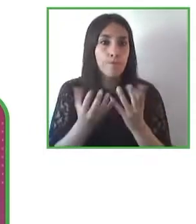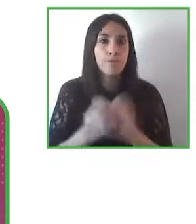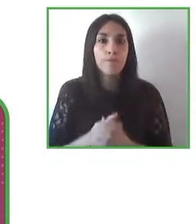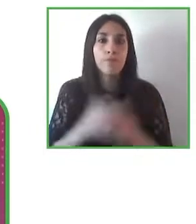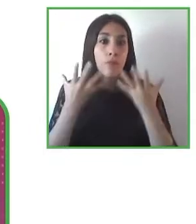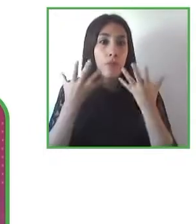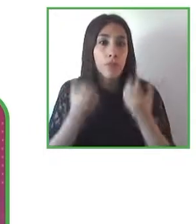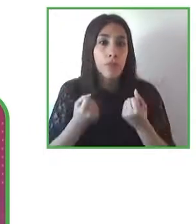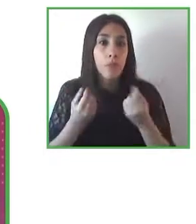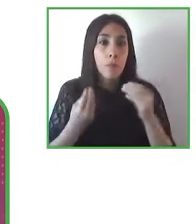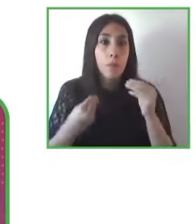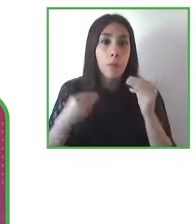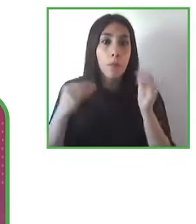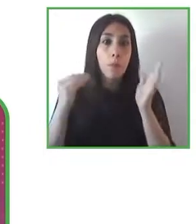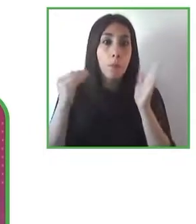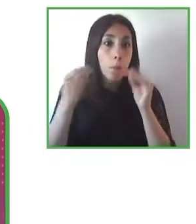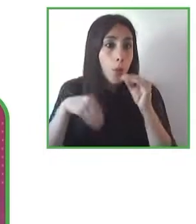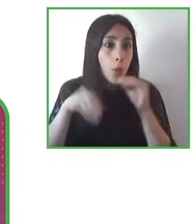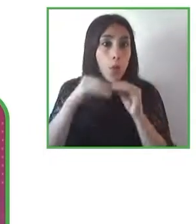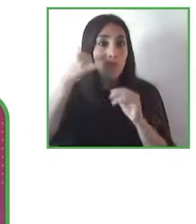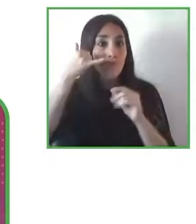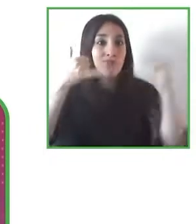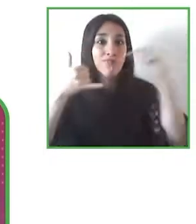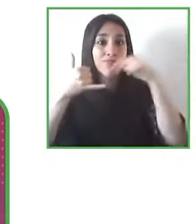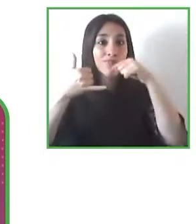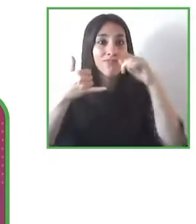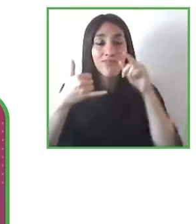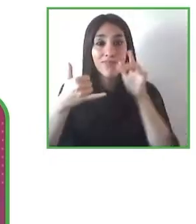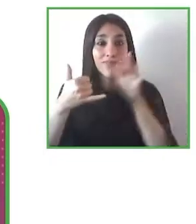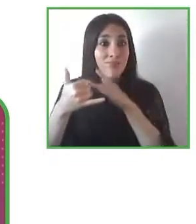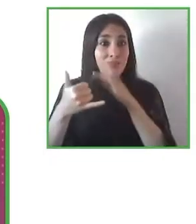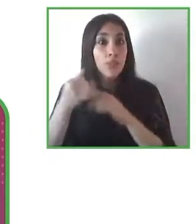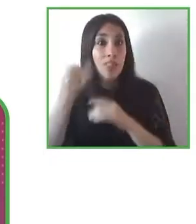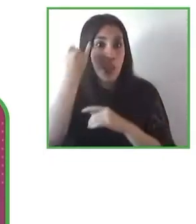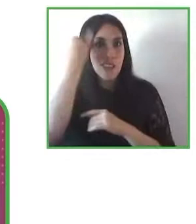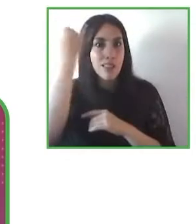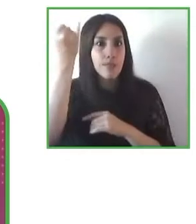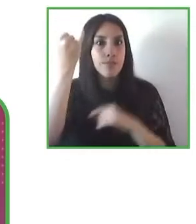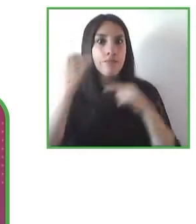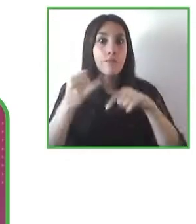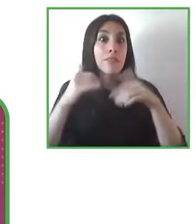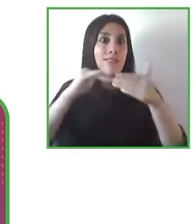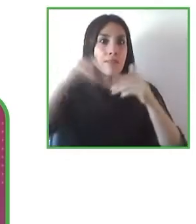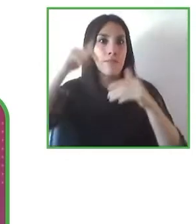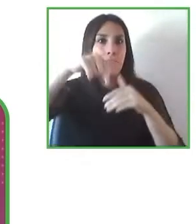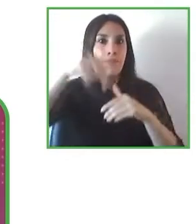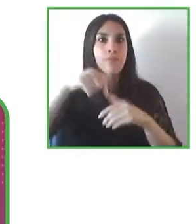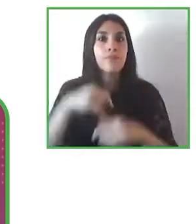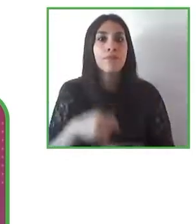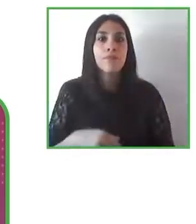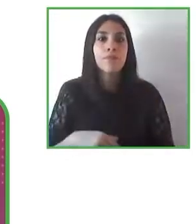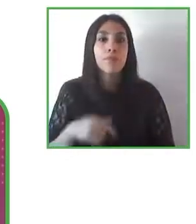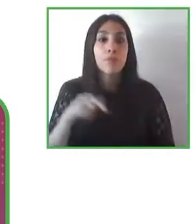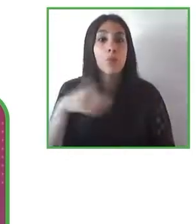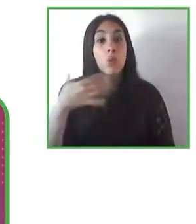really is so important that not only do we have these devices which can you know really change